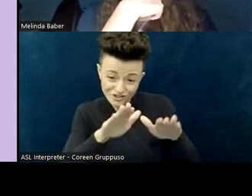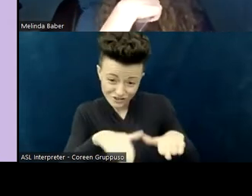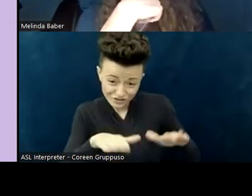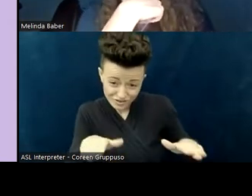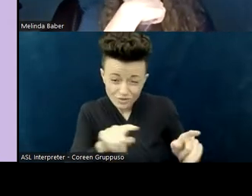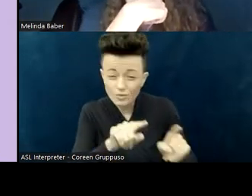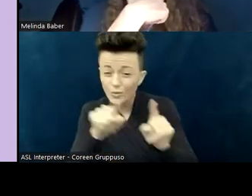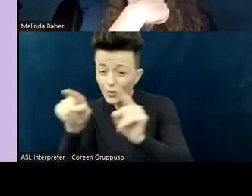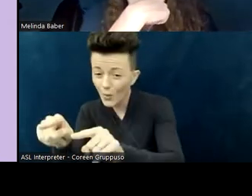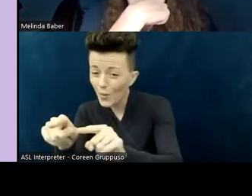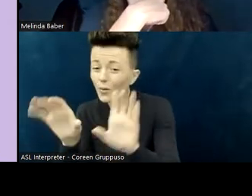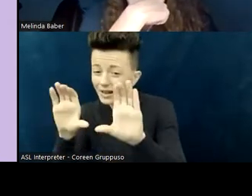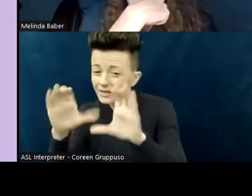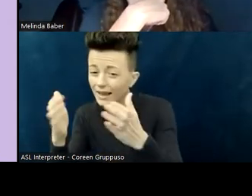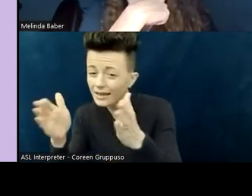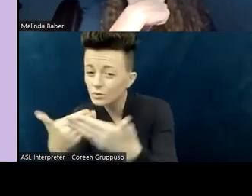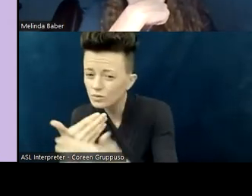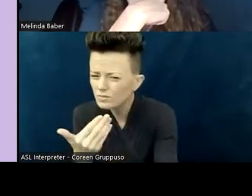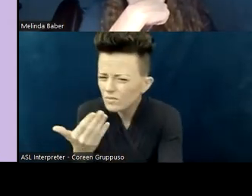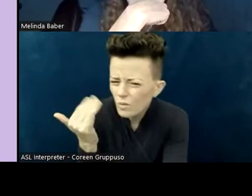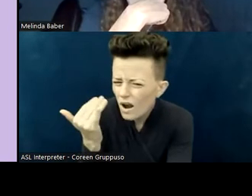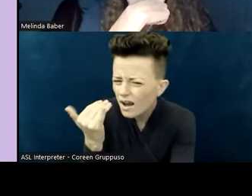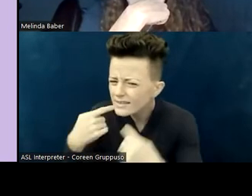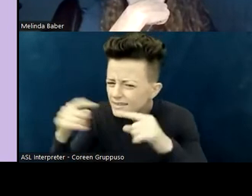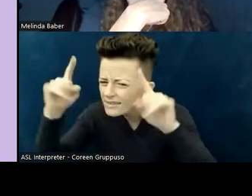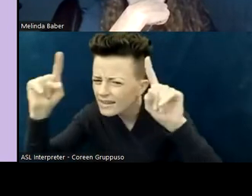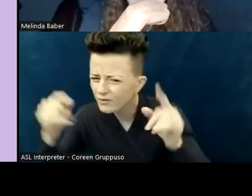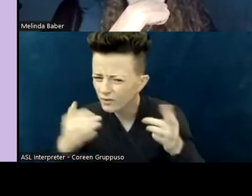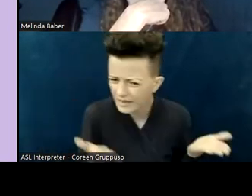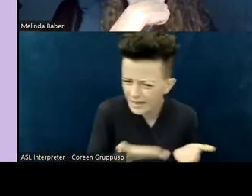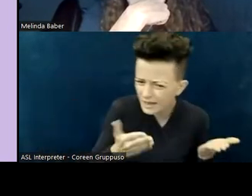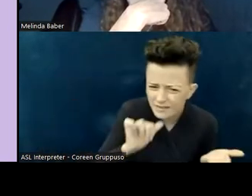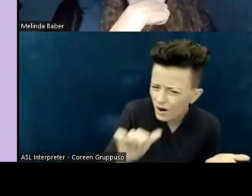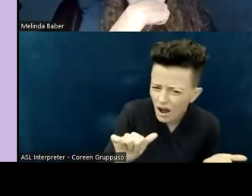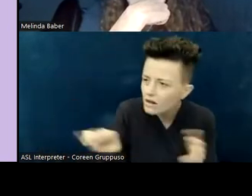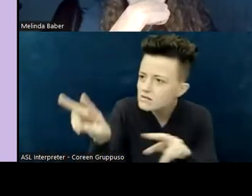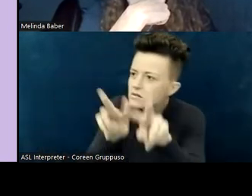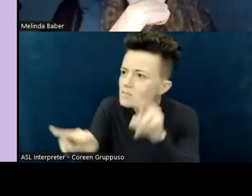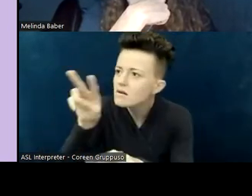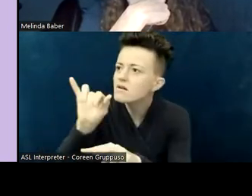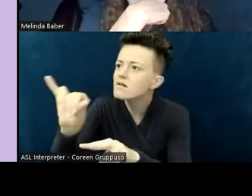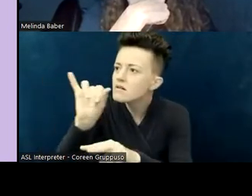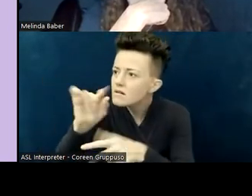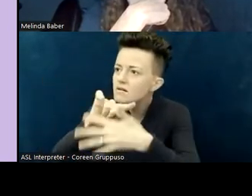to the schools and saw these sensory corners, and then they came back and implemented in the rooms where kids needed them.